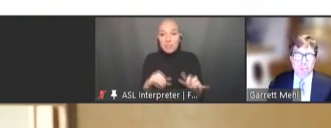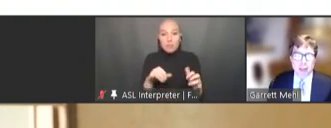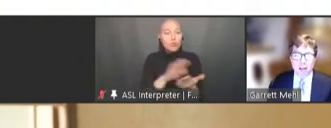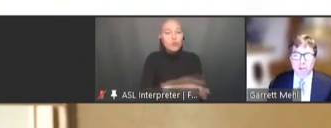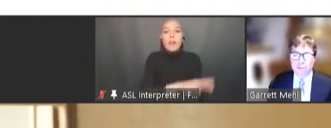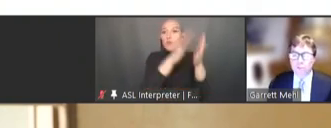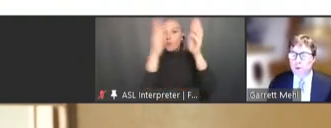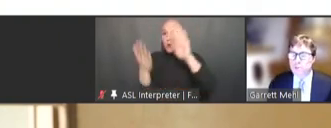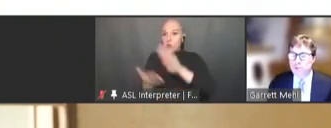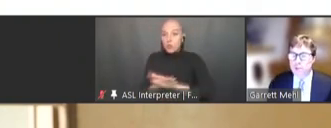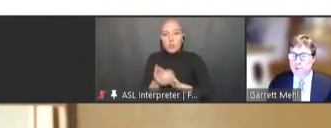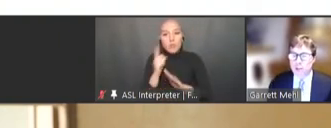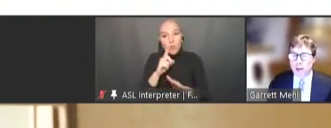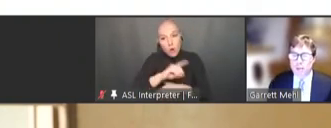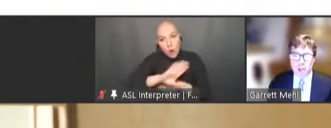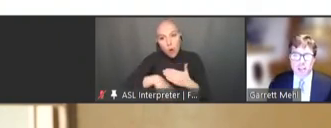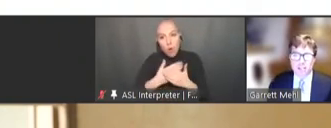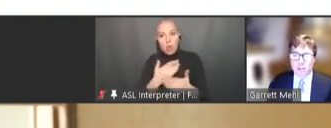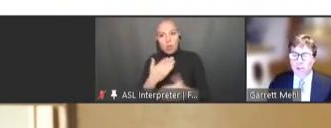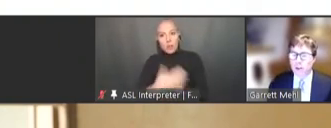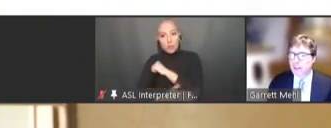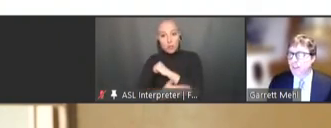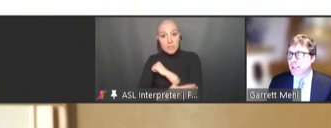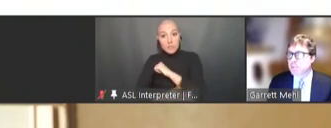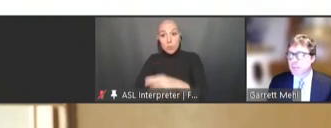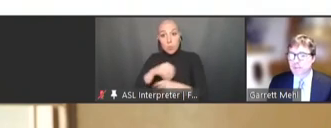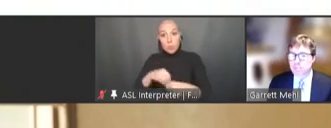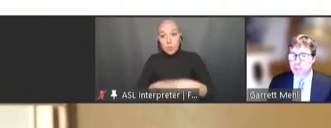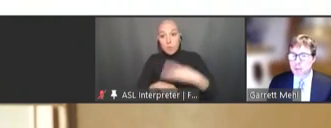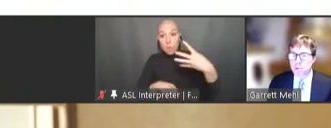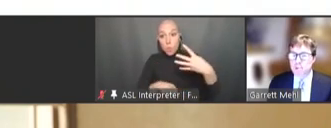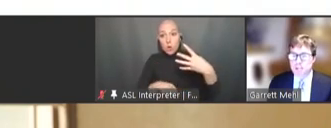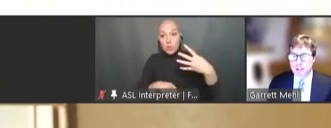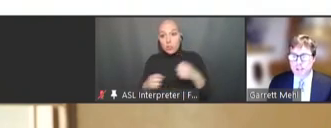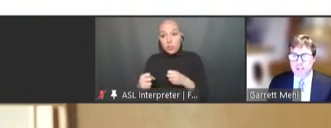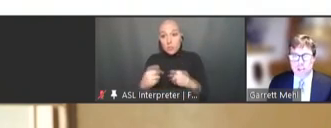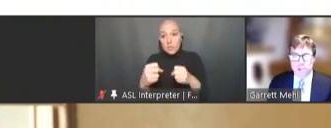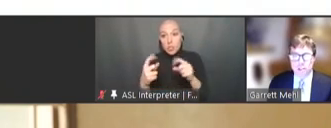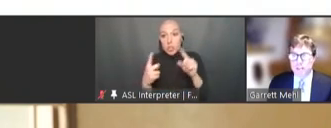It includes four strategic objectives including the advancement of people-centered digital health